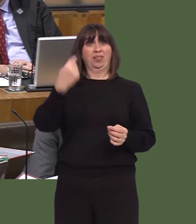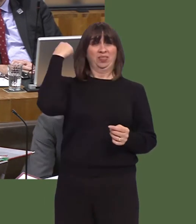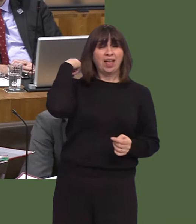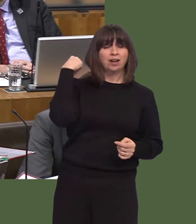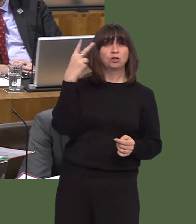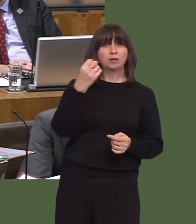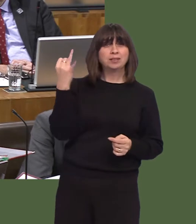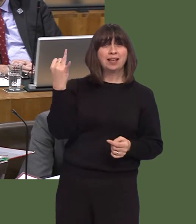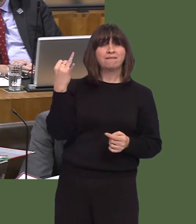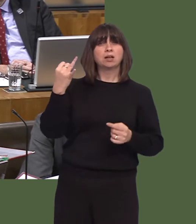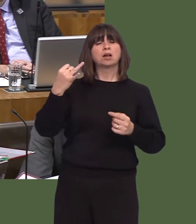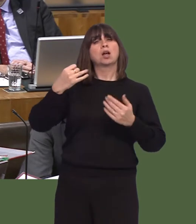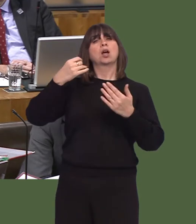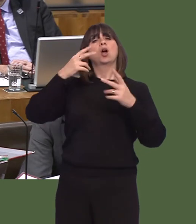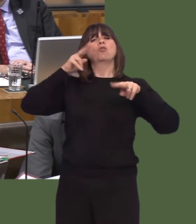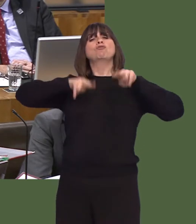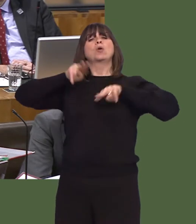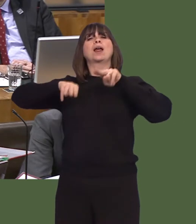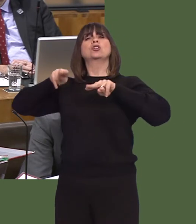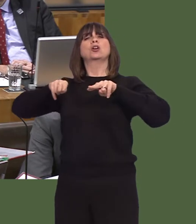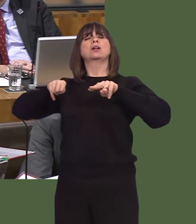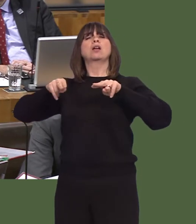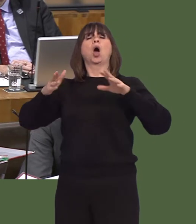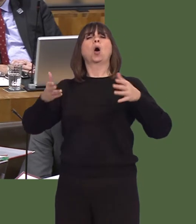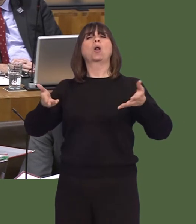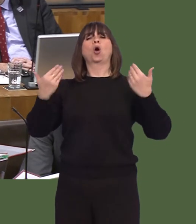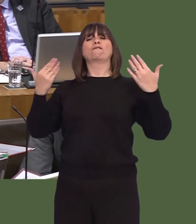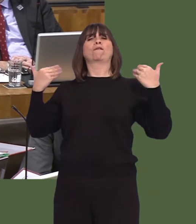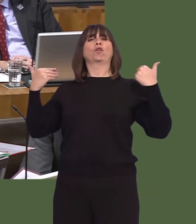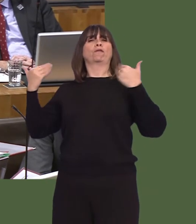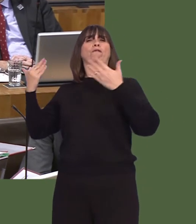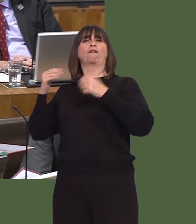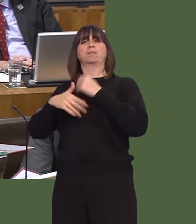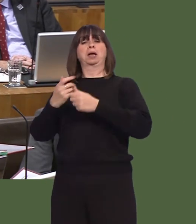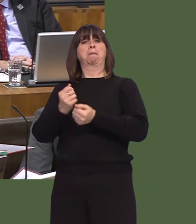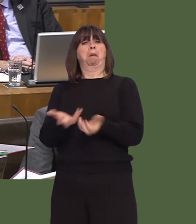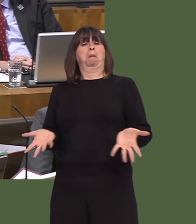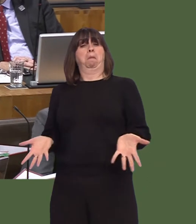part, by deregulation of financial services, and the fact that an opportunity was given